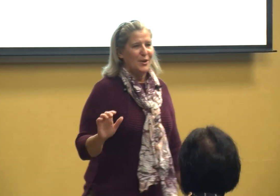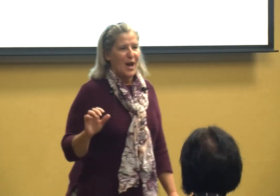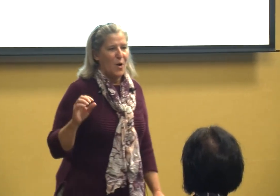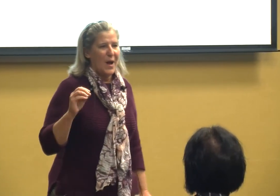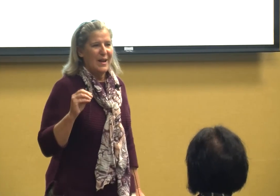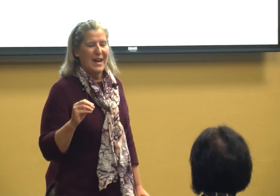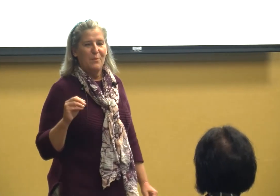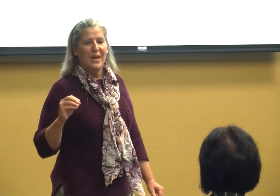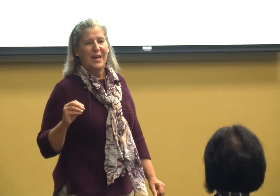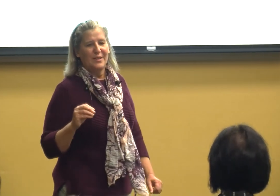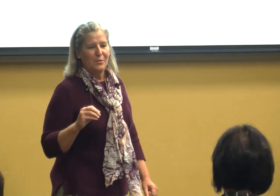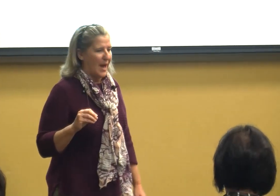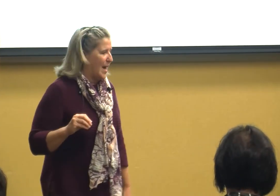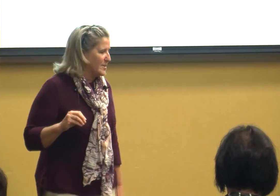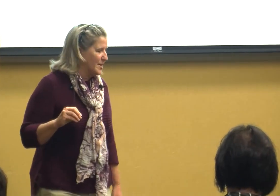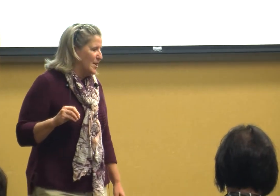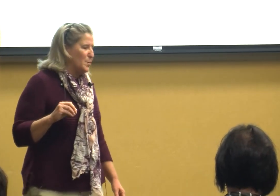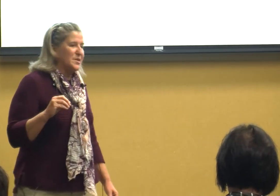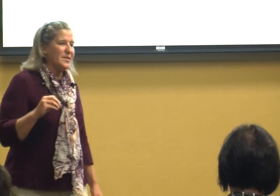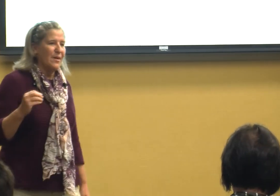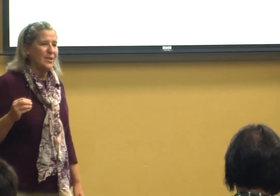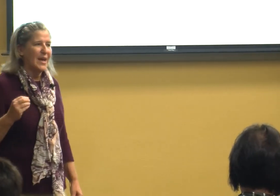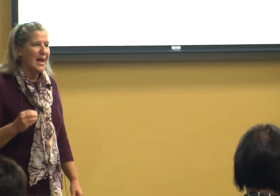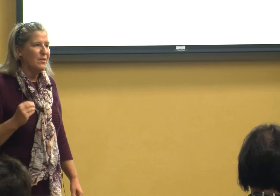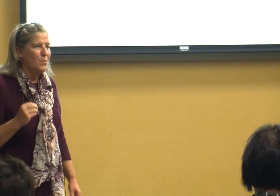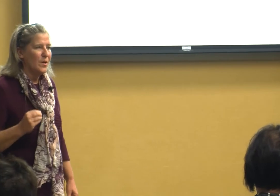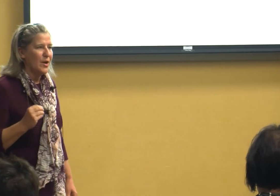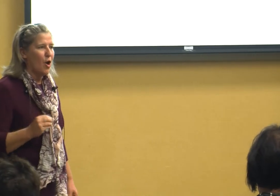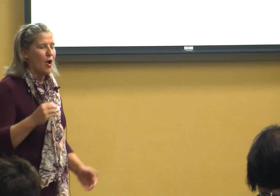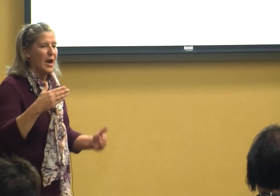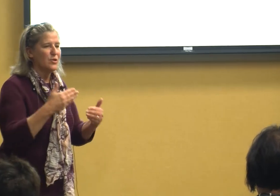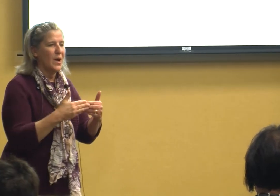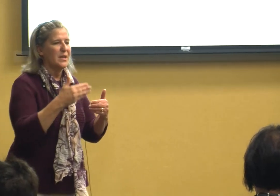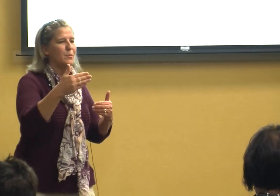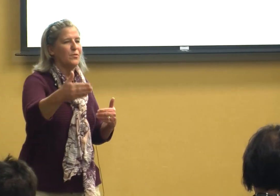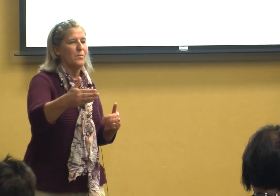know and and we can't do that we just have to take them where they are and try to move them